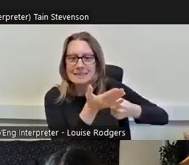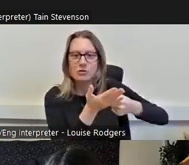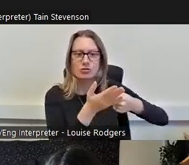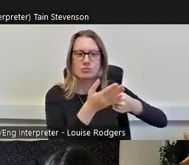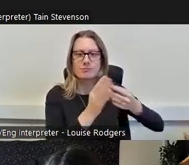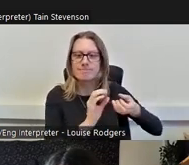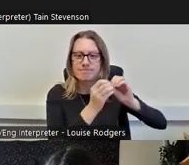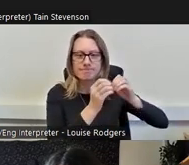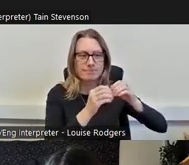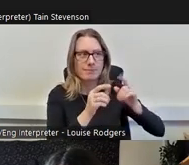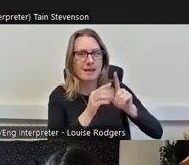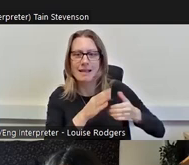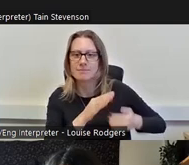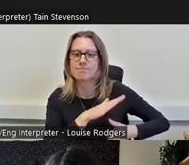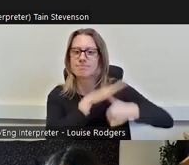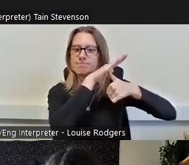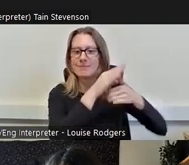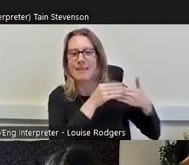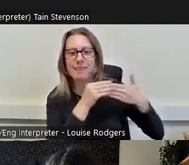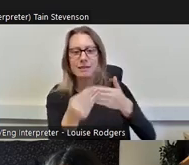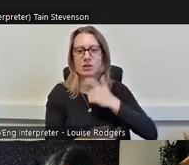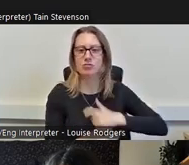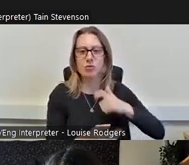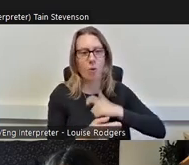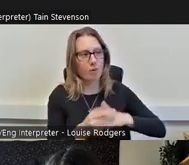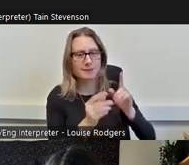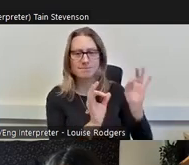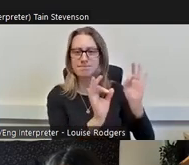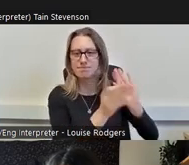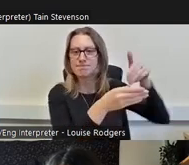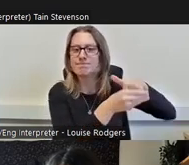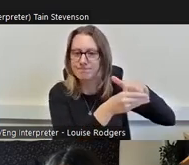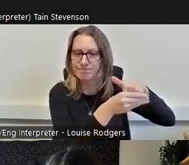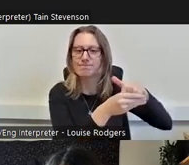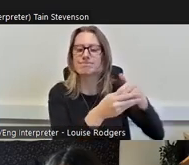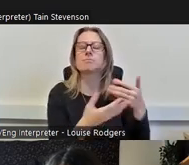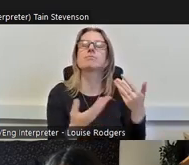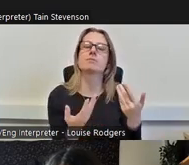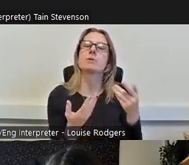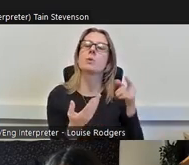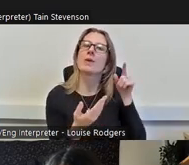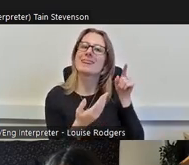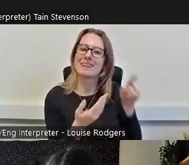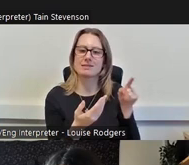in the leadership roles, we're not in the change making positions. So, there's an issue there with